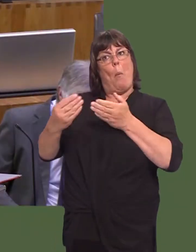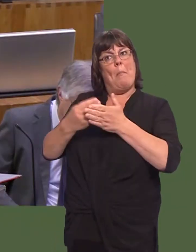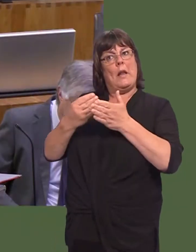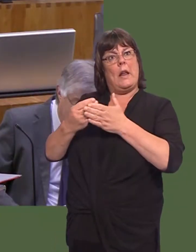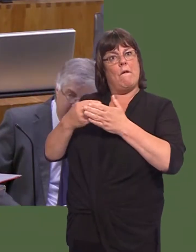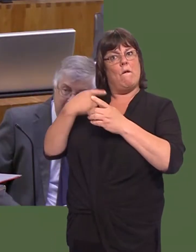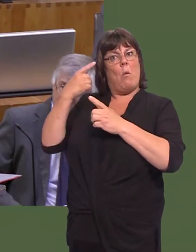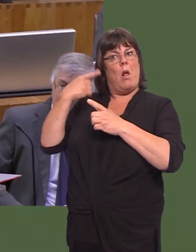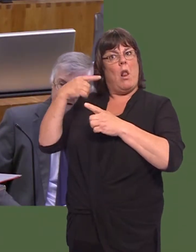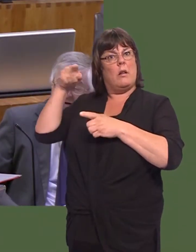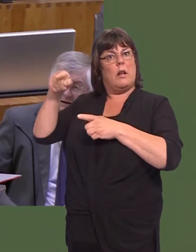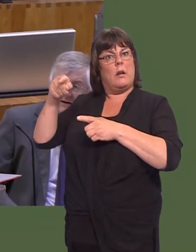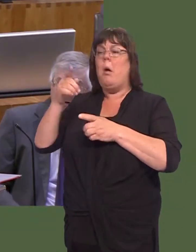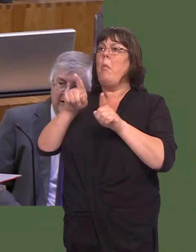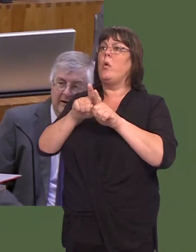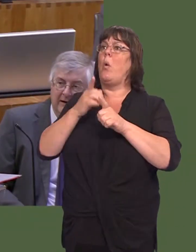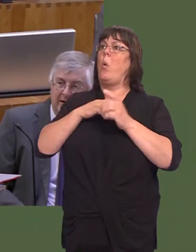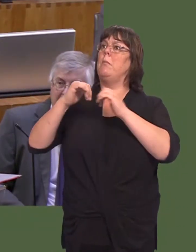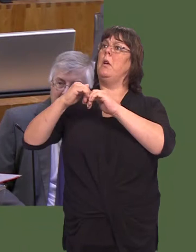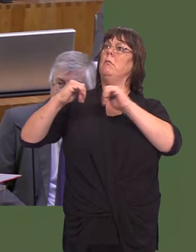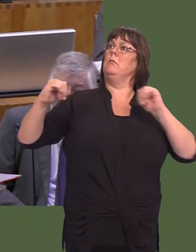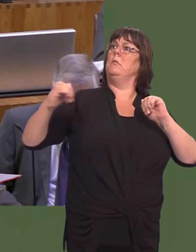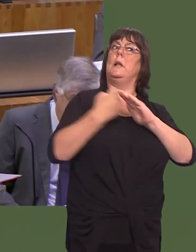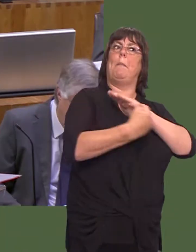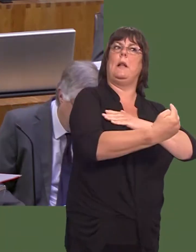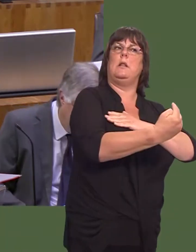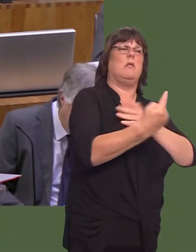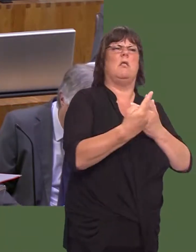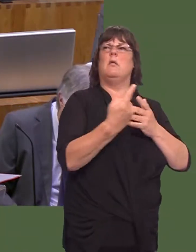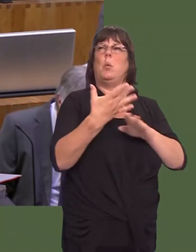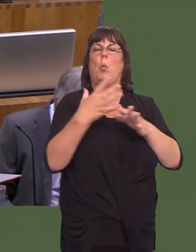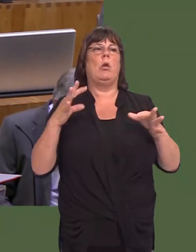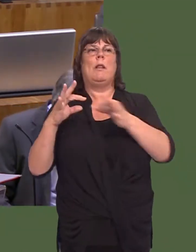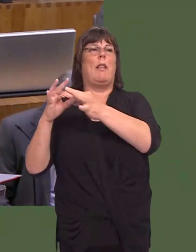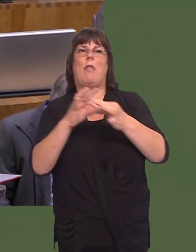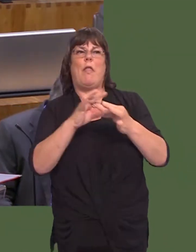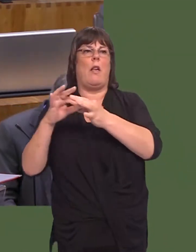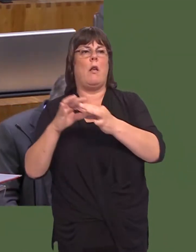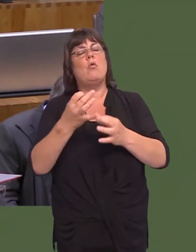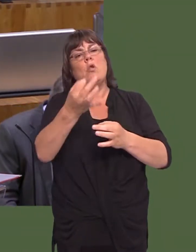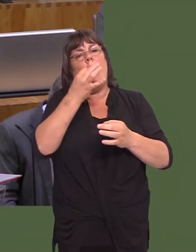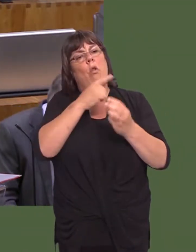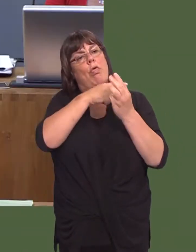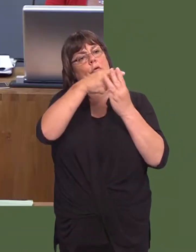from Westminsterí, but at the same time says, ëWe want independence from Westminsterí. That is a fundamental contradiction. But she asks three questions.